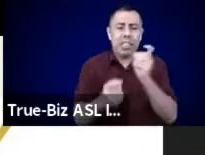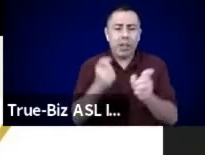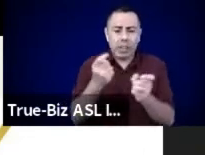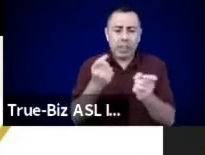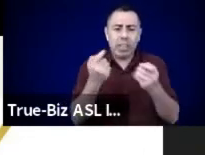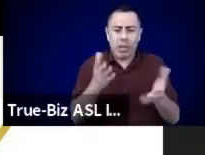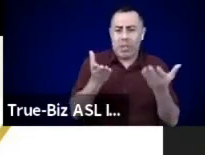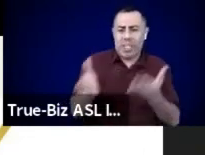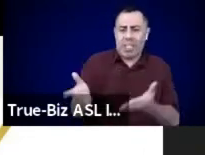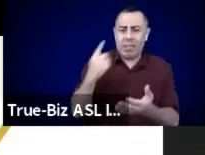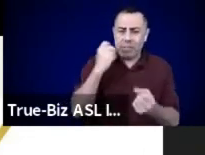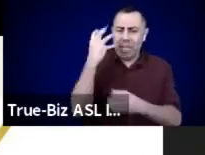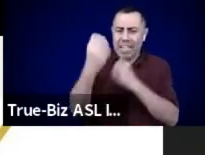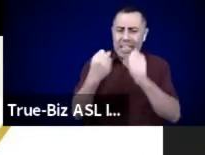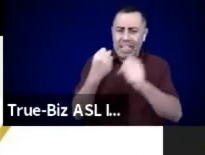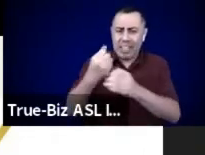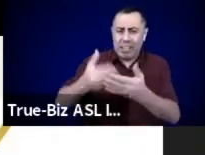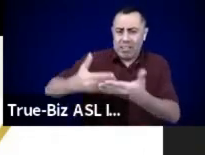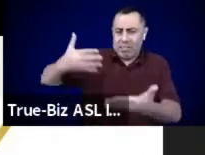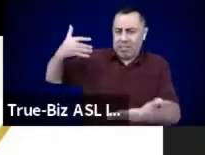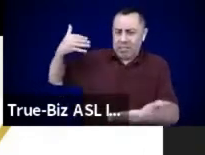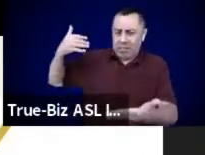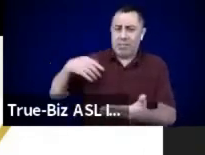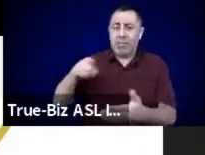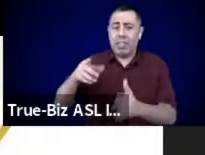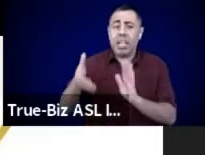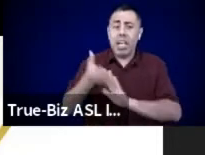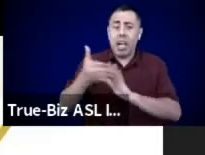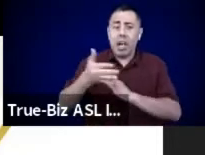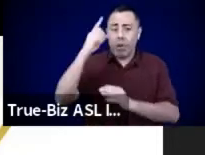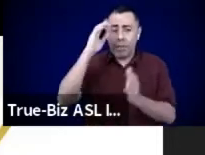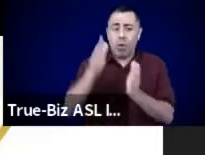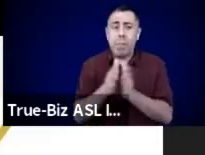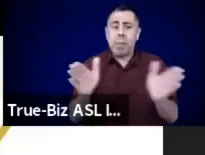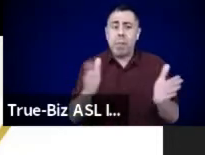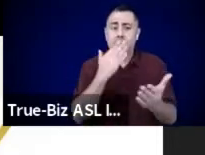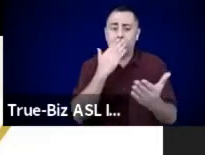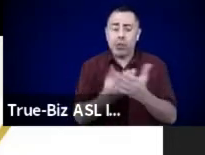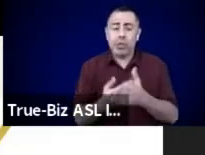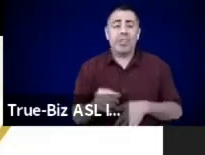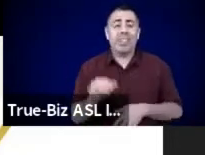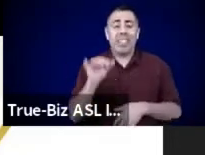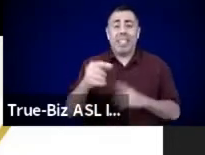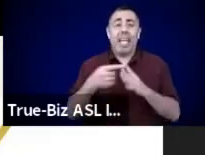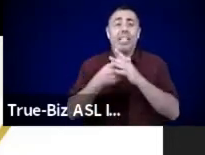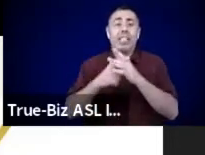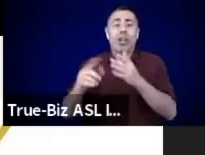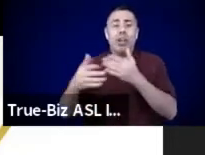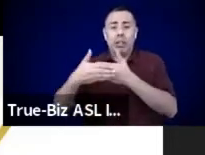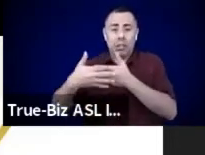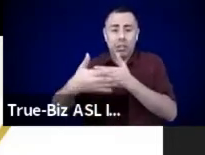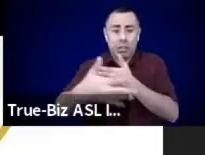We come in humbleness, and gratitude, and servitude. Mother Earth